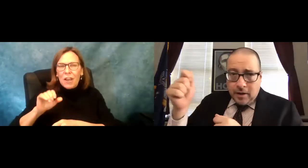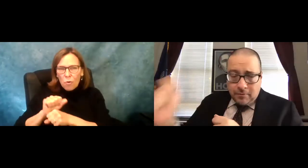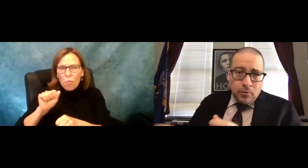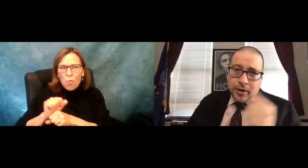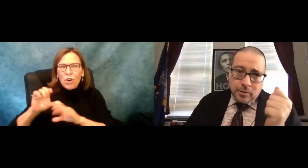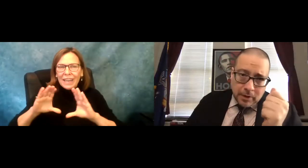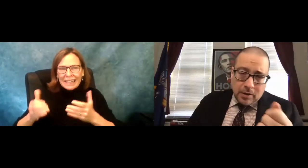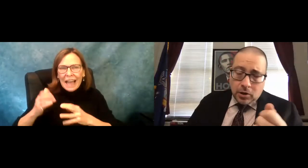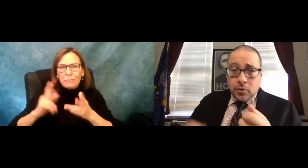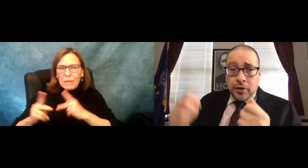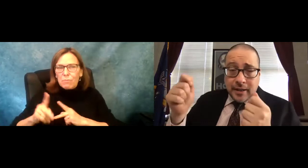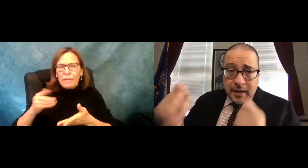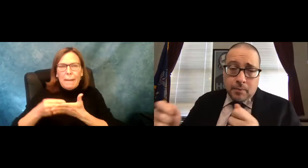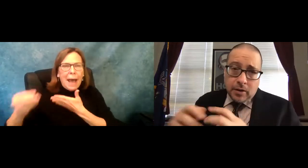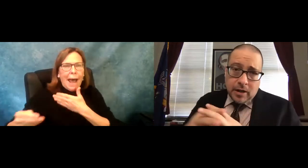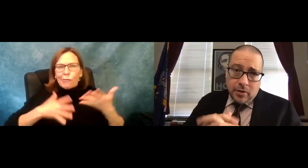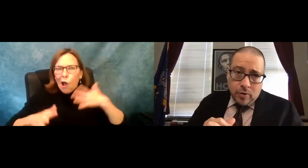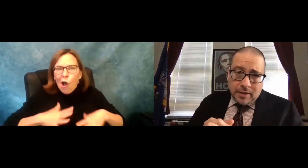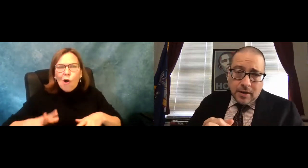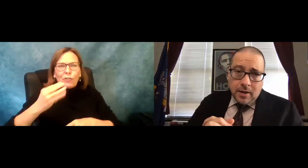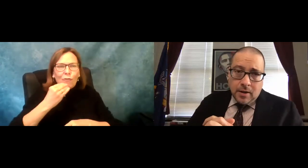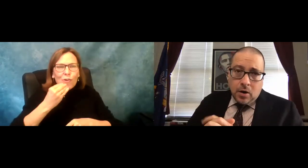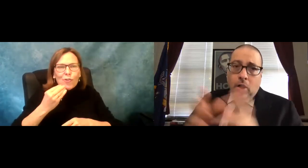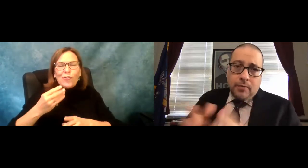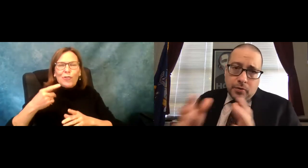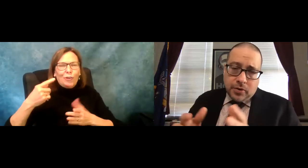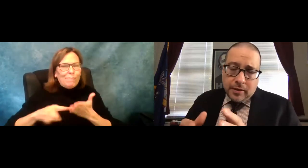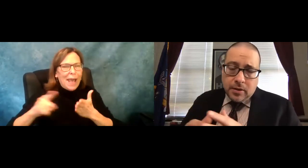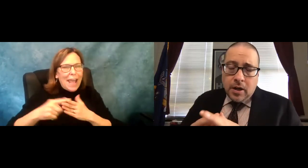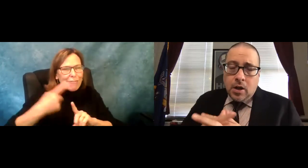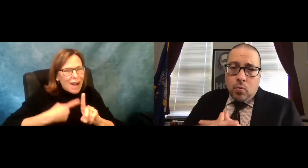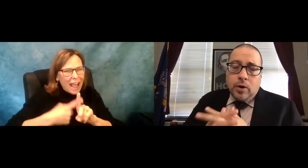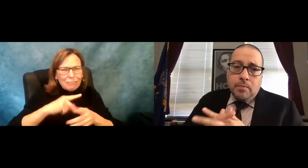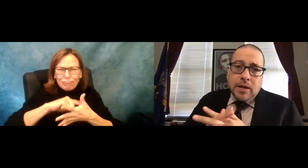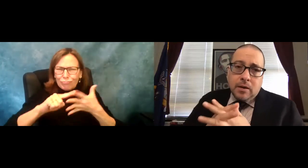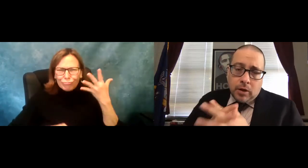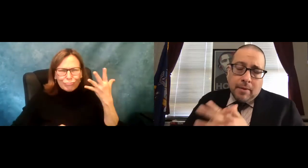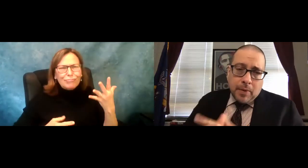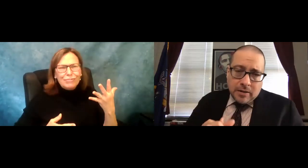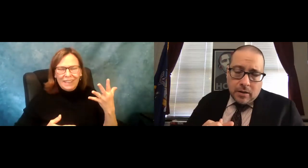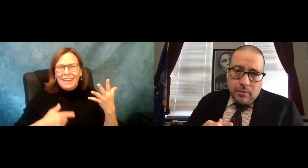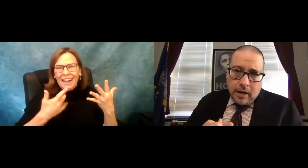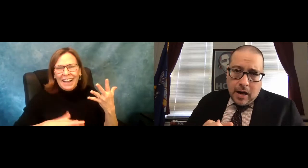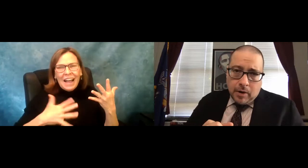this is income, that is going to be spent because working class folks spend their money. Spend it on food and clothing